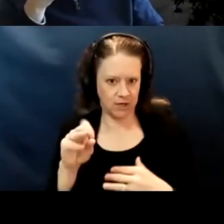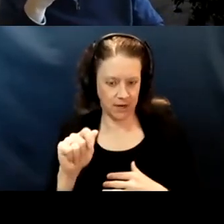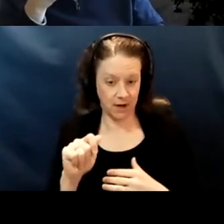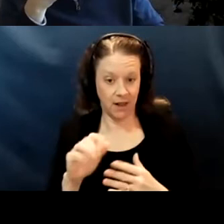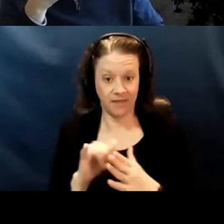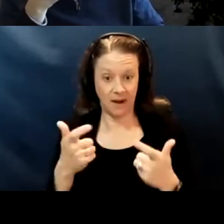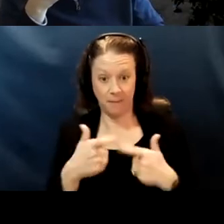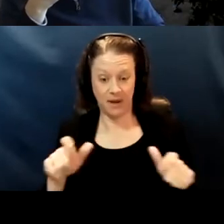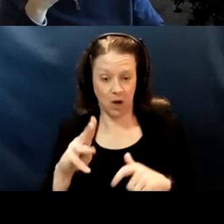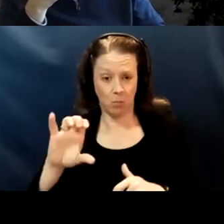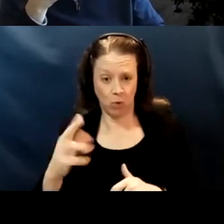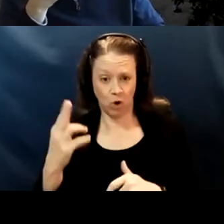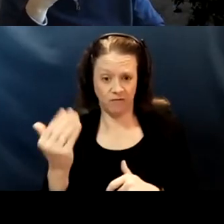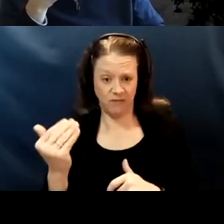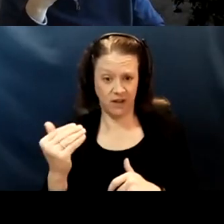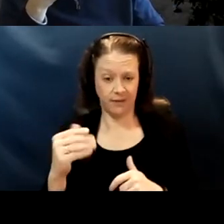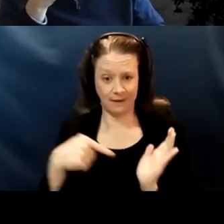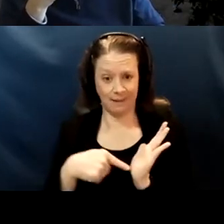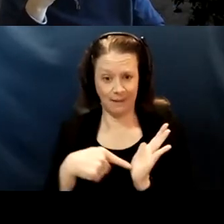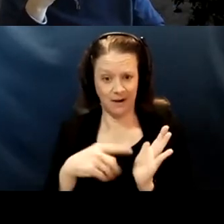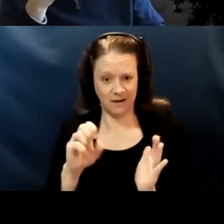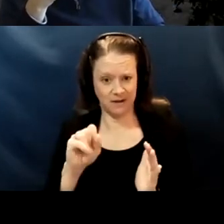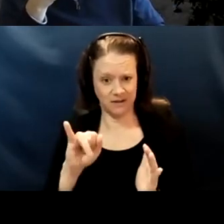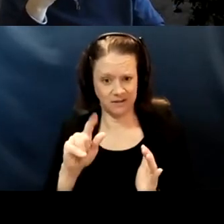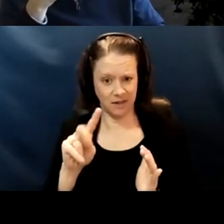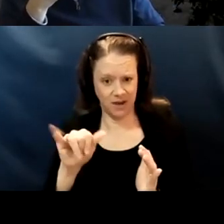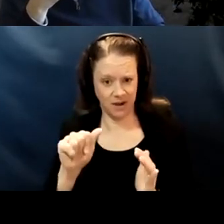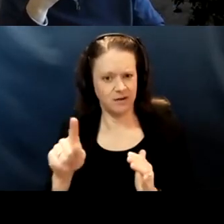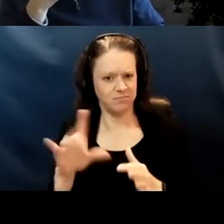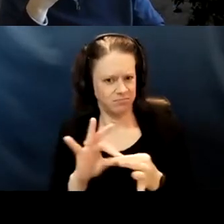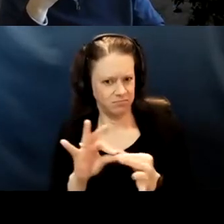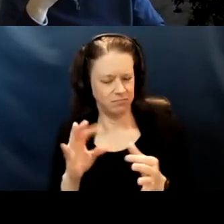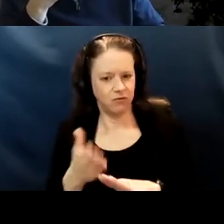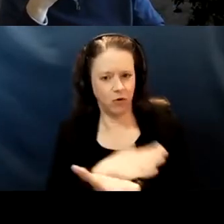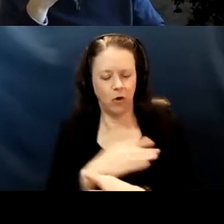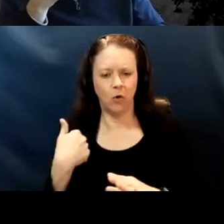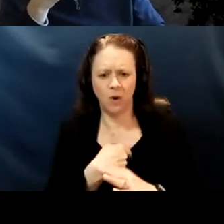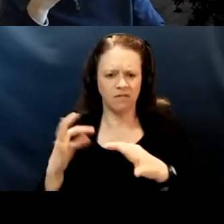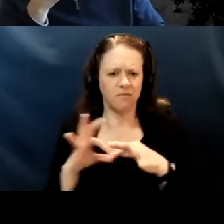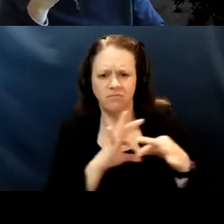that Sylvia referenced before, there was a lot of other ways in which we've come together, right?